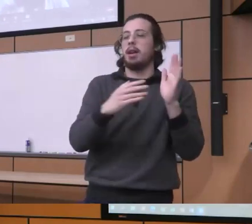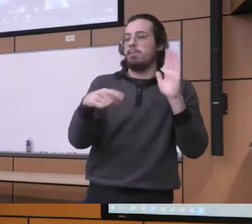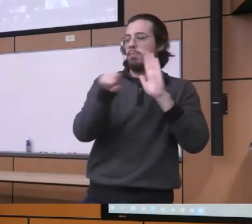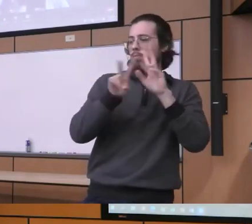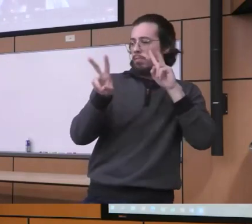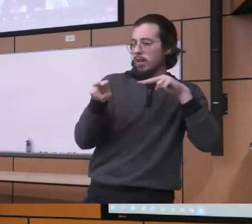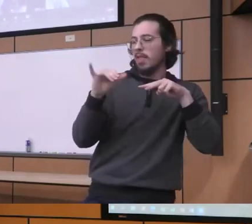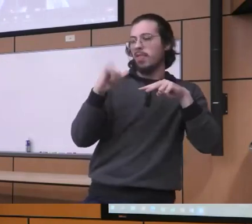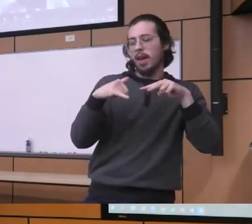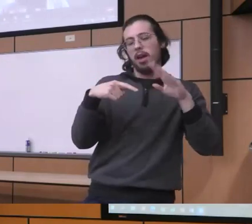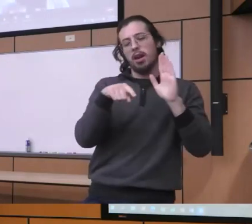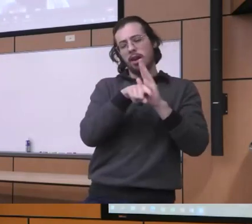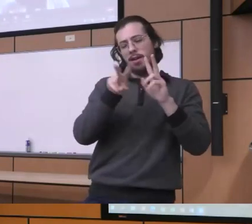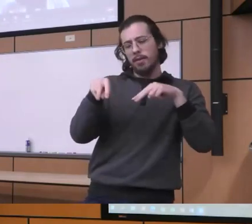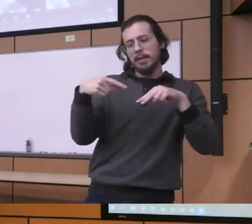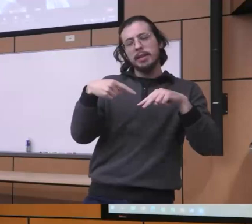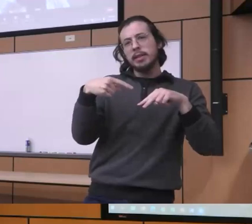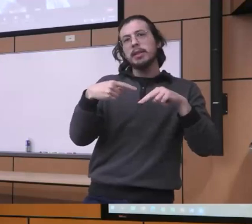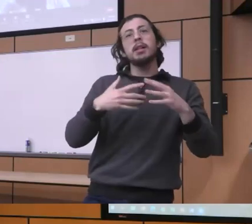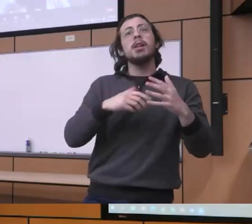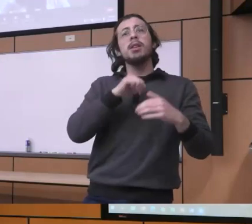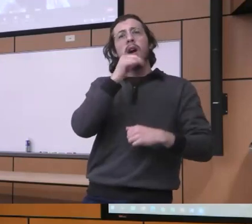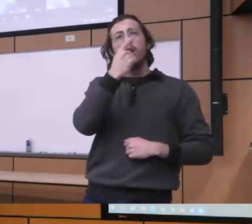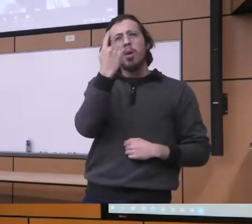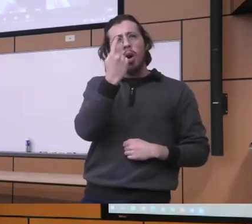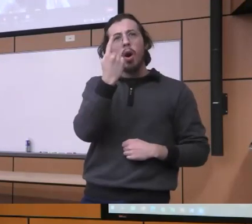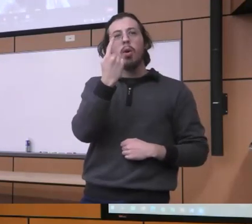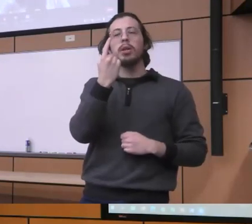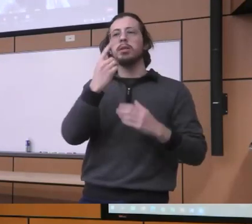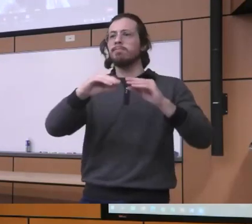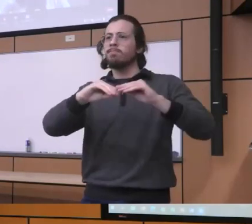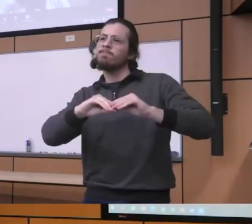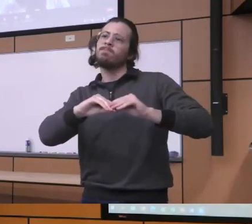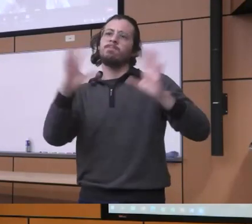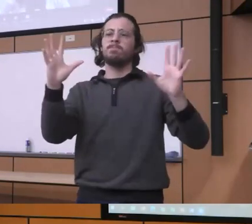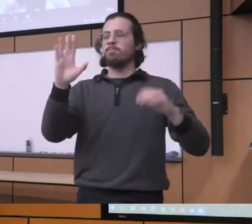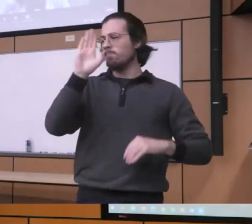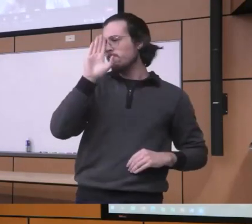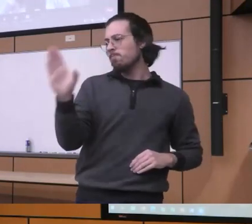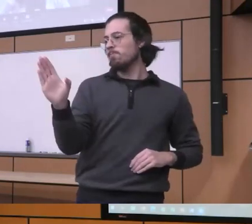know even if they it's not always really very pronounced openly you know but underlying when